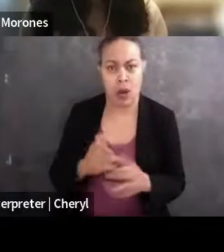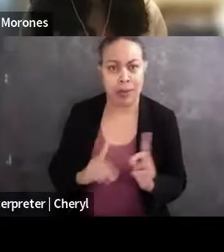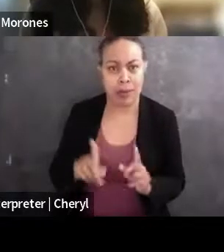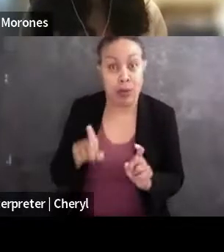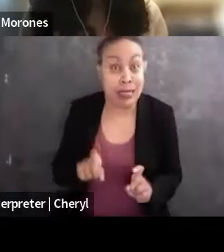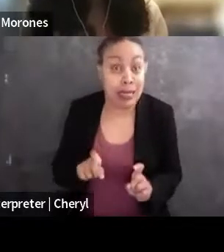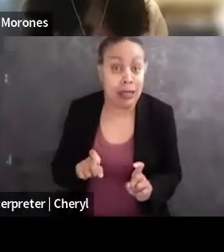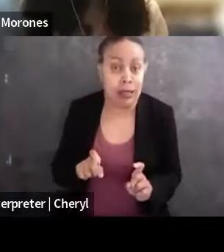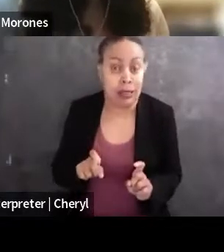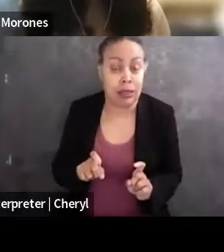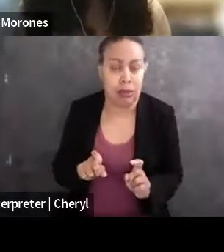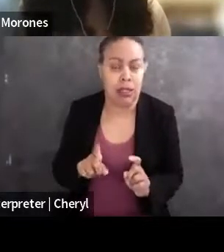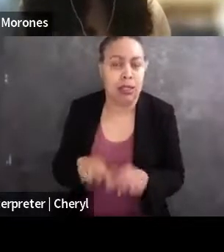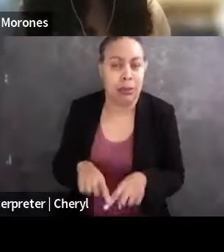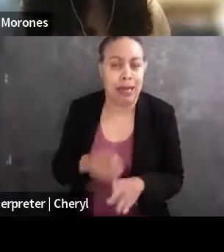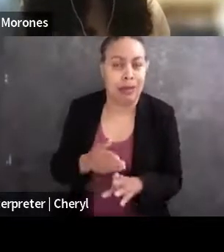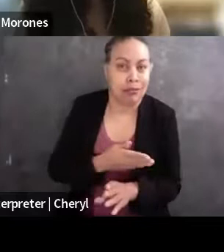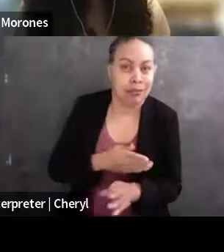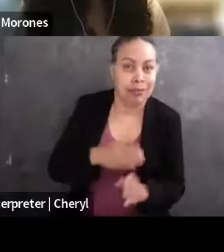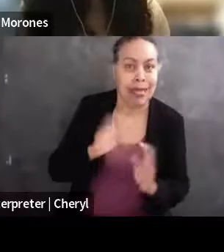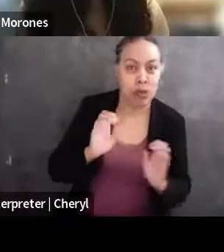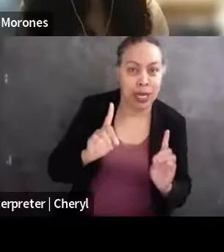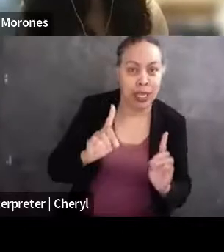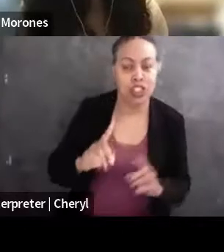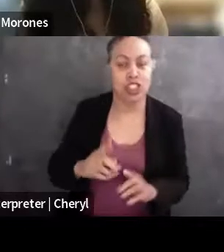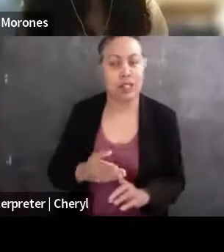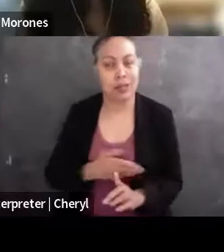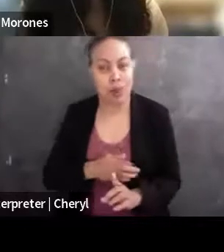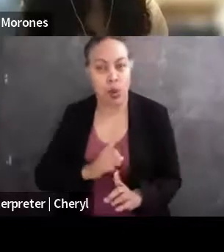on their education, where they come from, their, a number of factors.